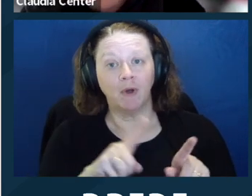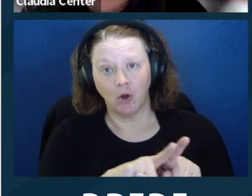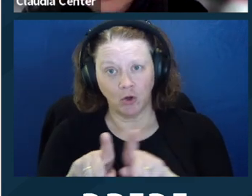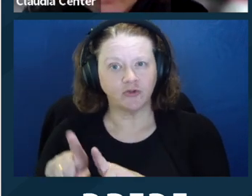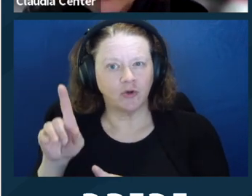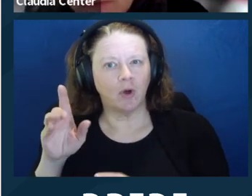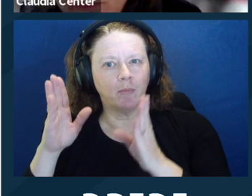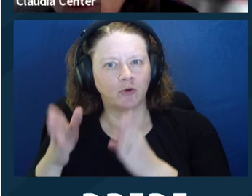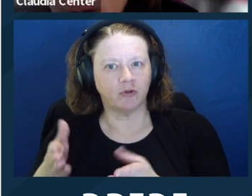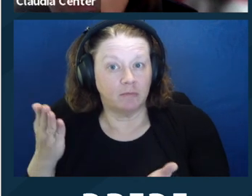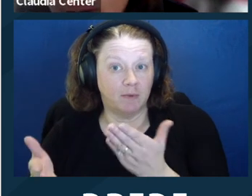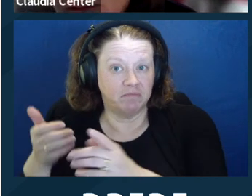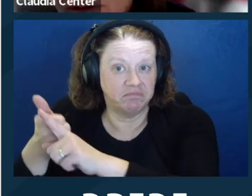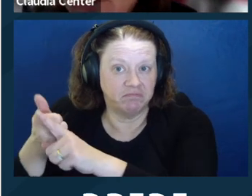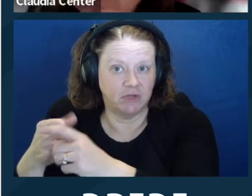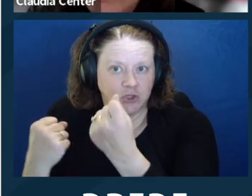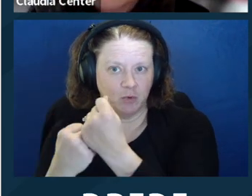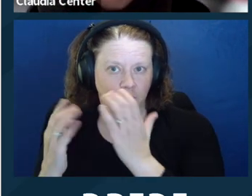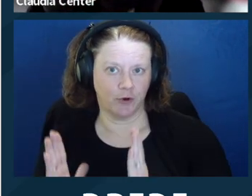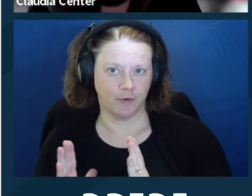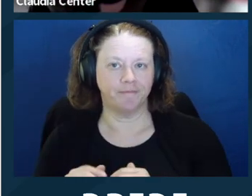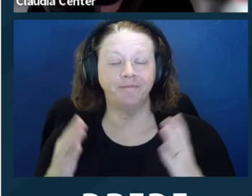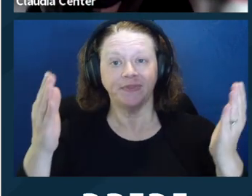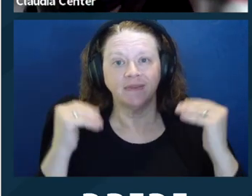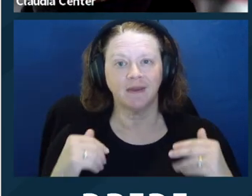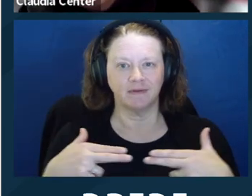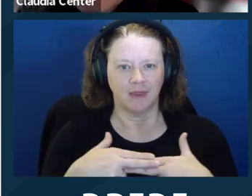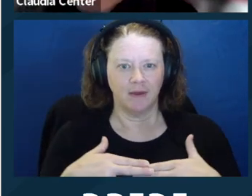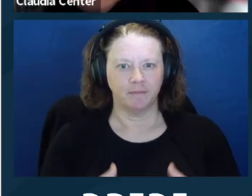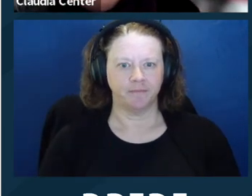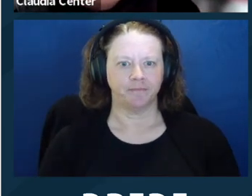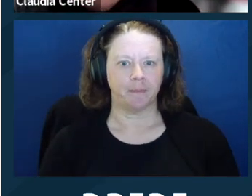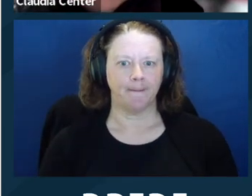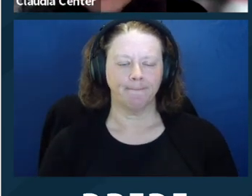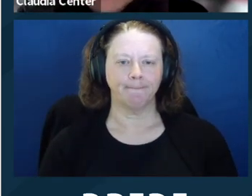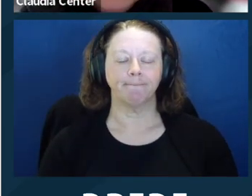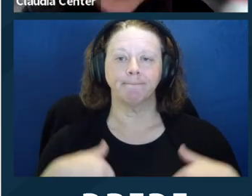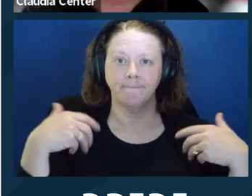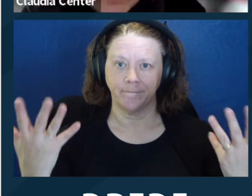So if you dig a little bit more into that California Evidence Code, you will bring up